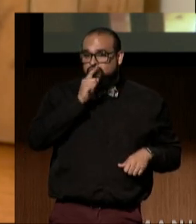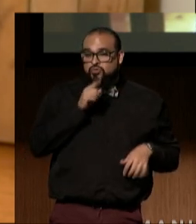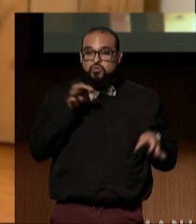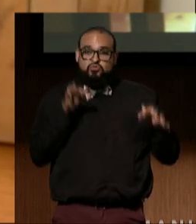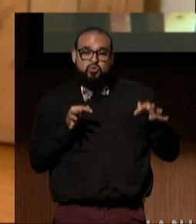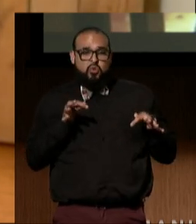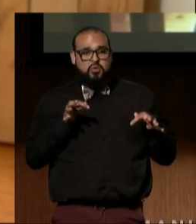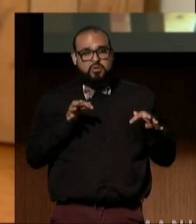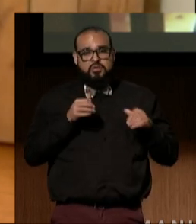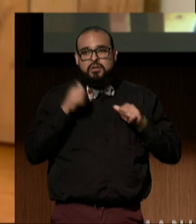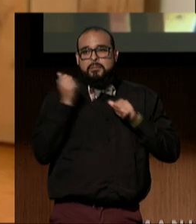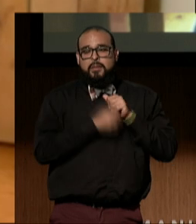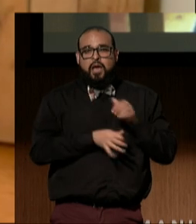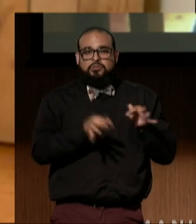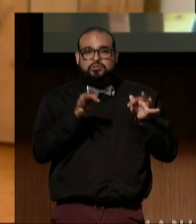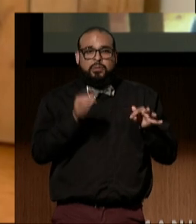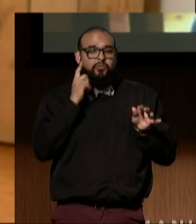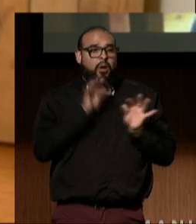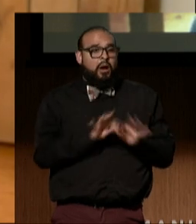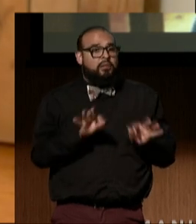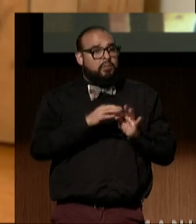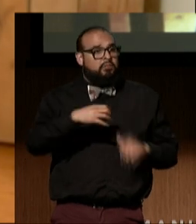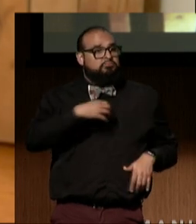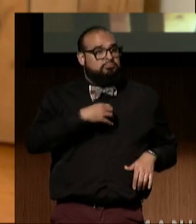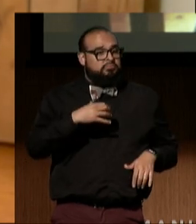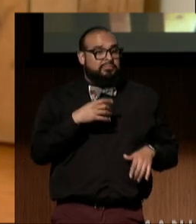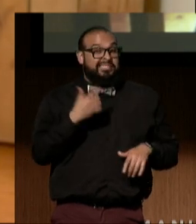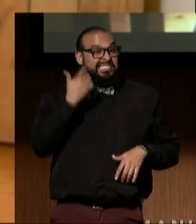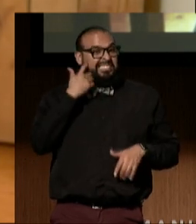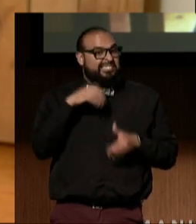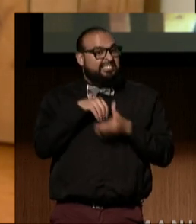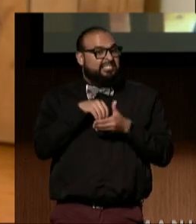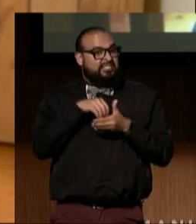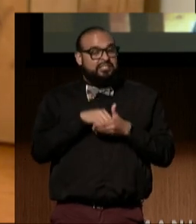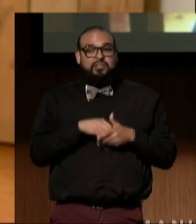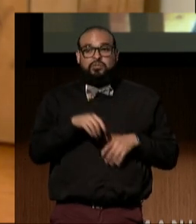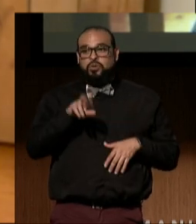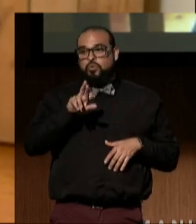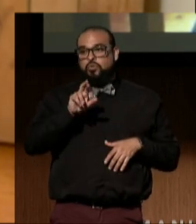on important appeals, including recently issues of reproductive justice,